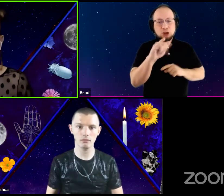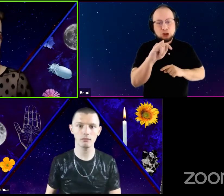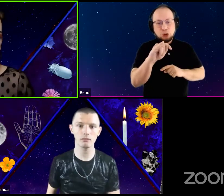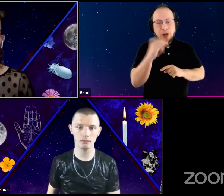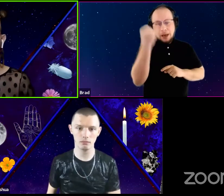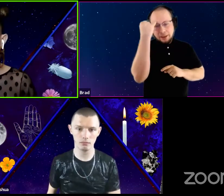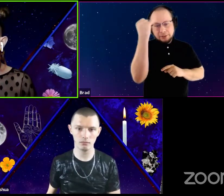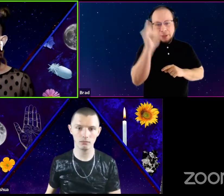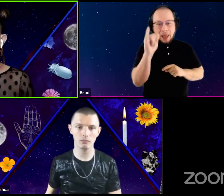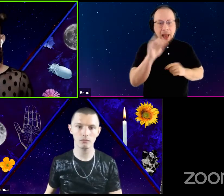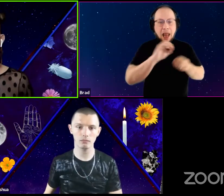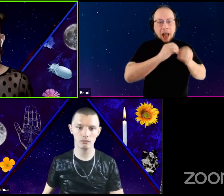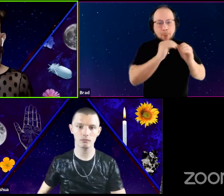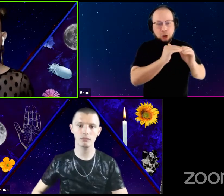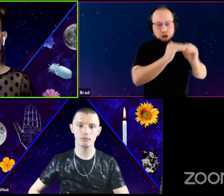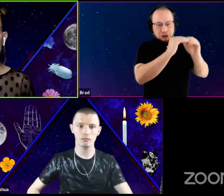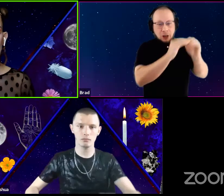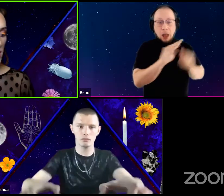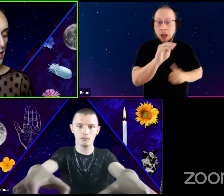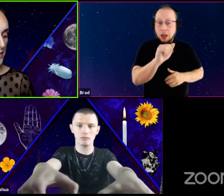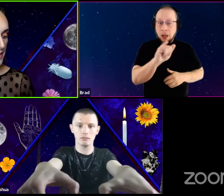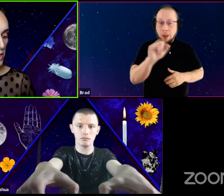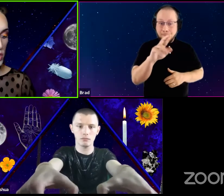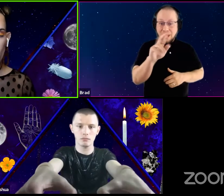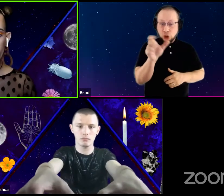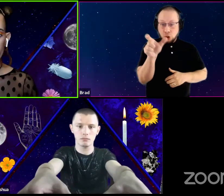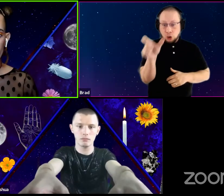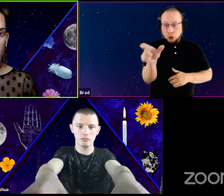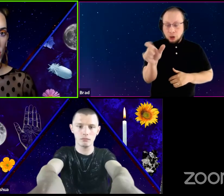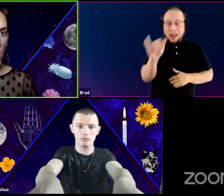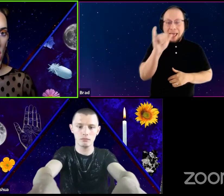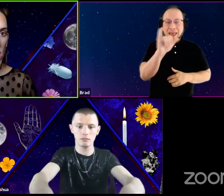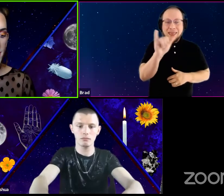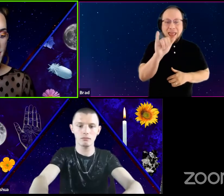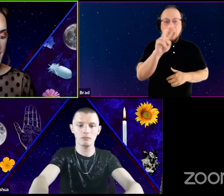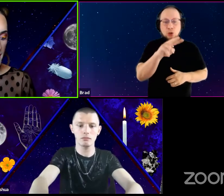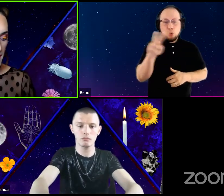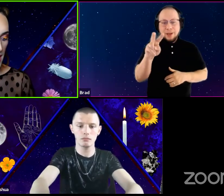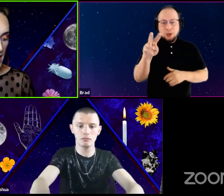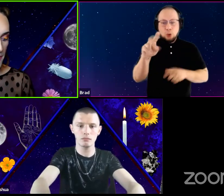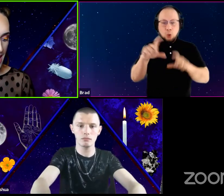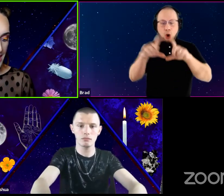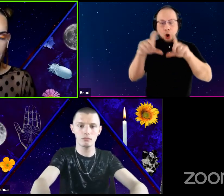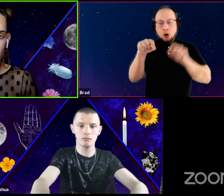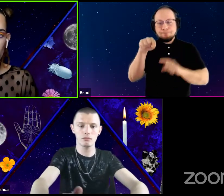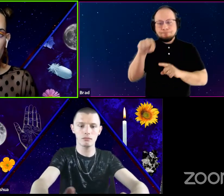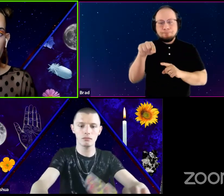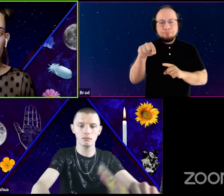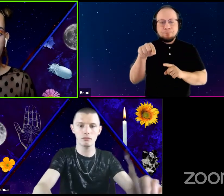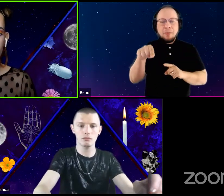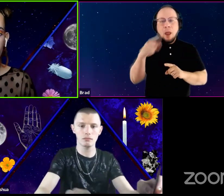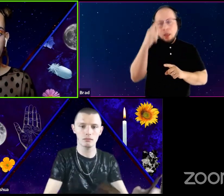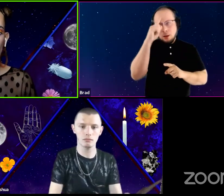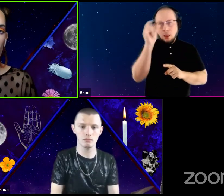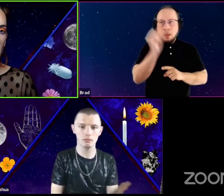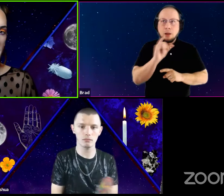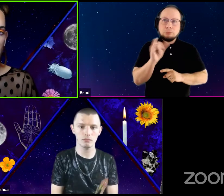numerical levels, the major Arcana is like the 22 cards. I think of them sort of as archetypes.